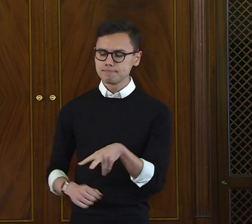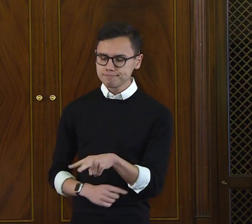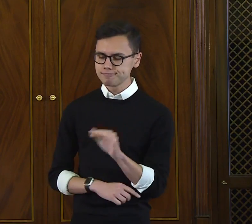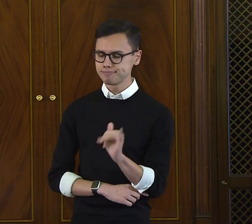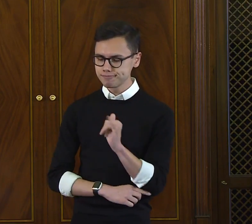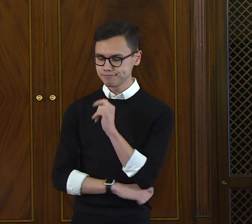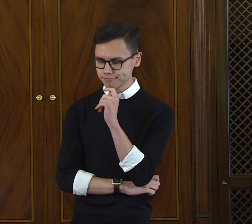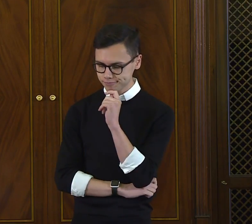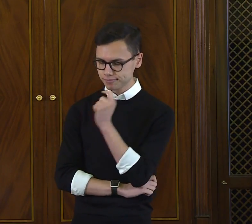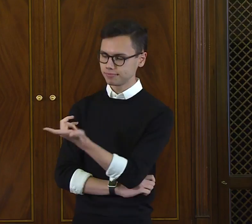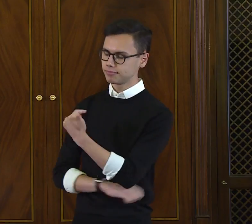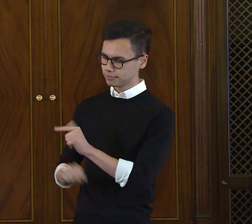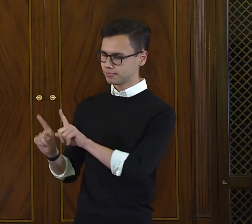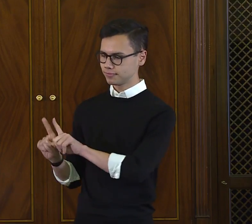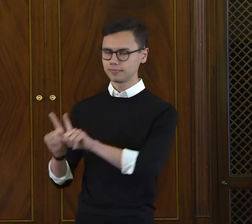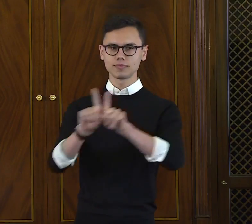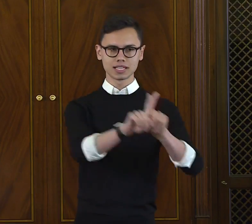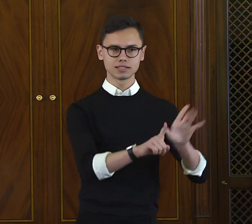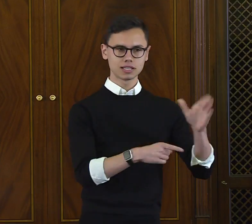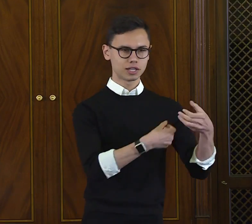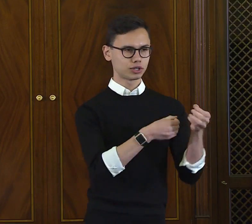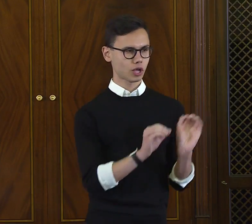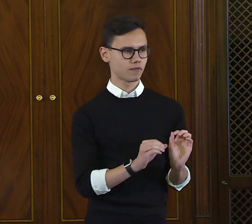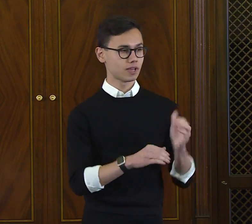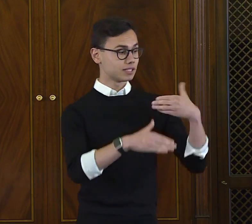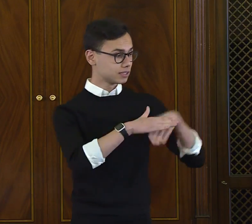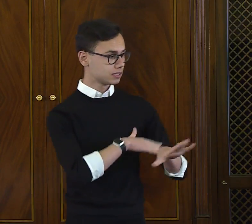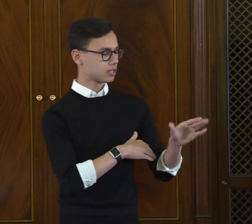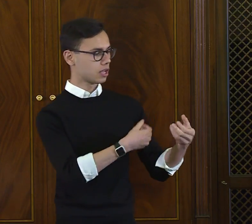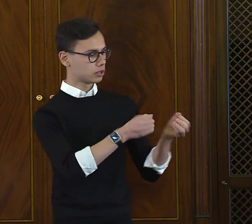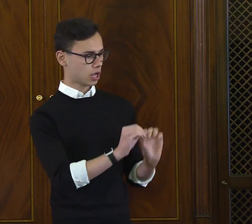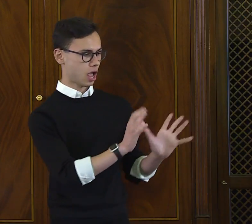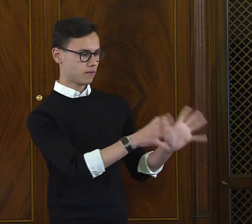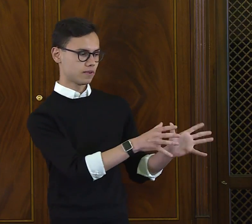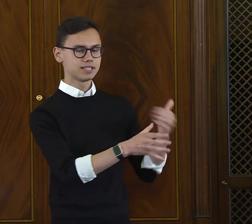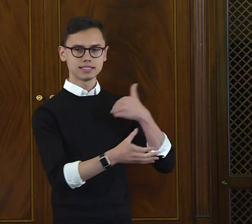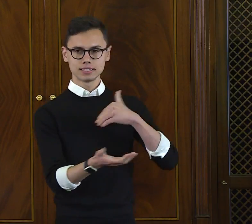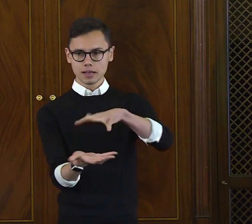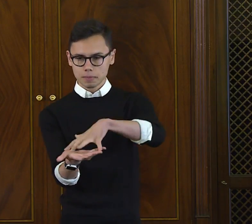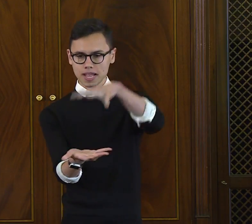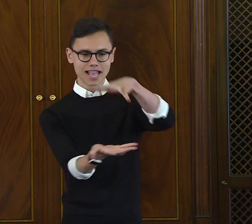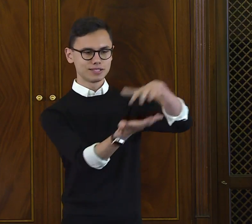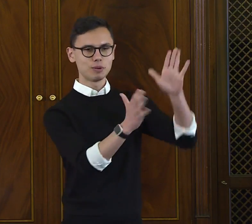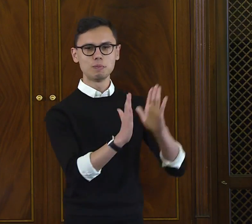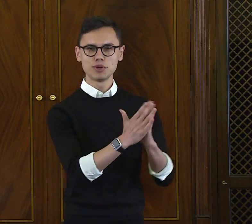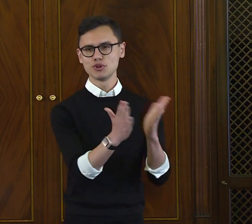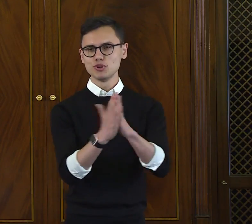Luckily one day my teacher told me that I didn't have to naptime anymore. Instead she took me into her office.